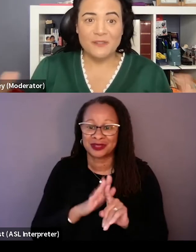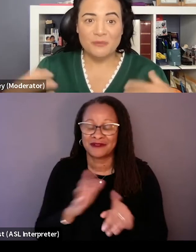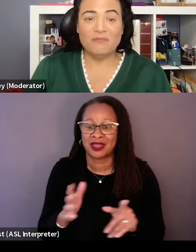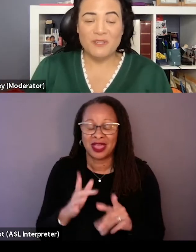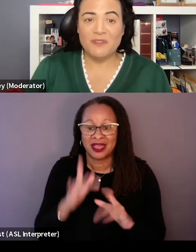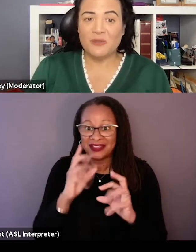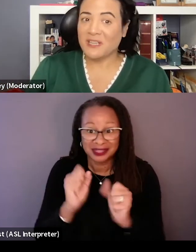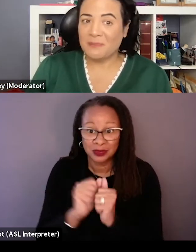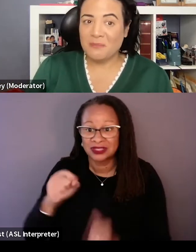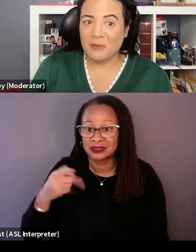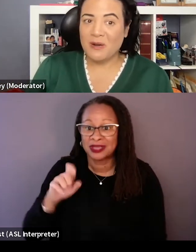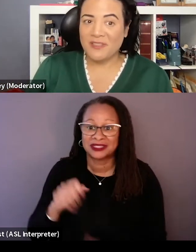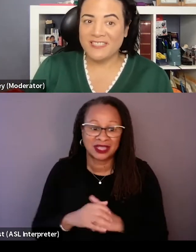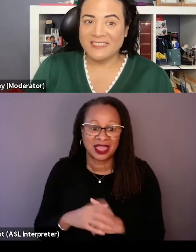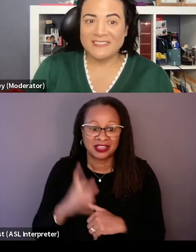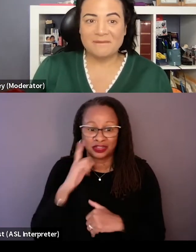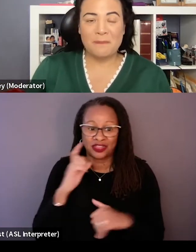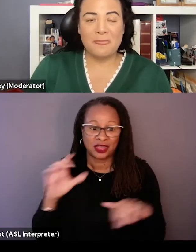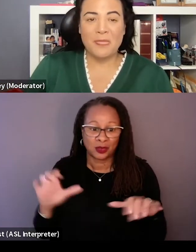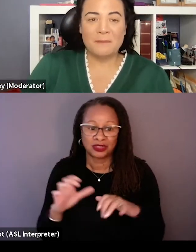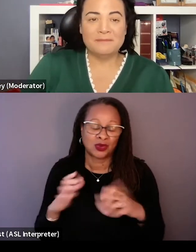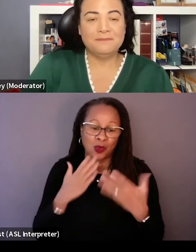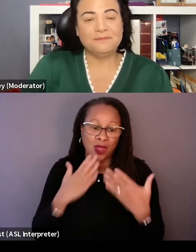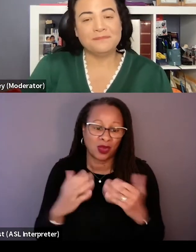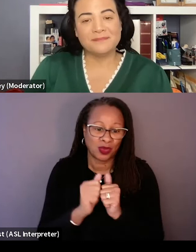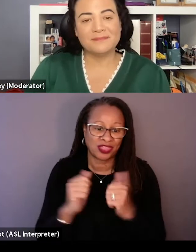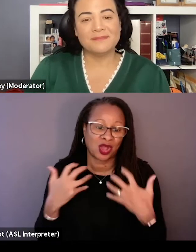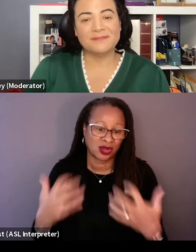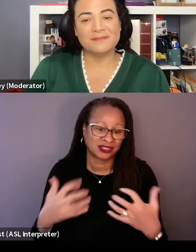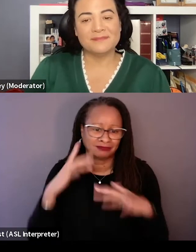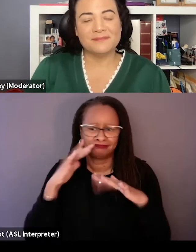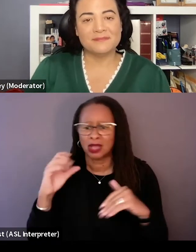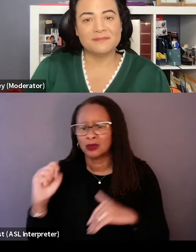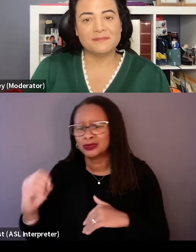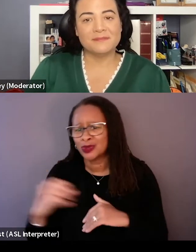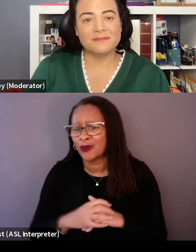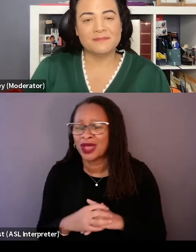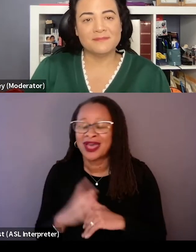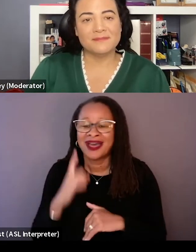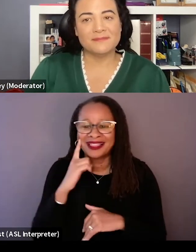do you figure it's gonna play pretty well with an audience? I mean, I hope so, and I think the thing that's been such a pleasant surprise